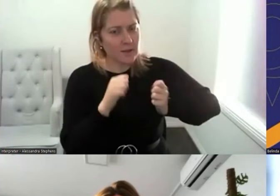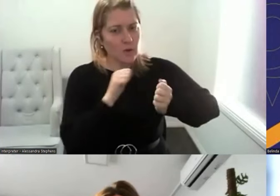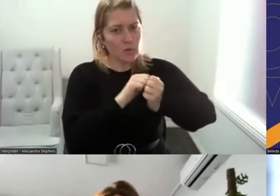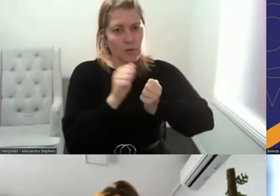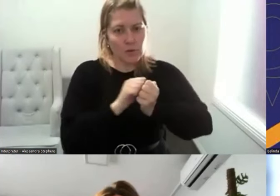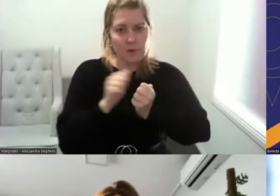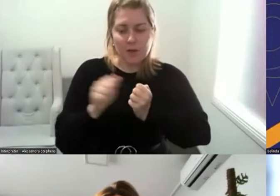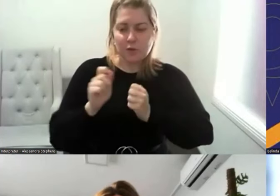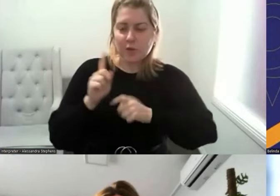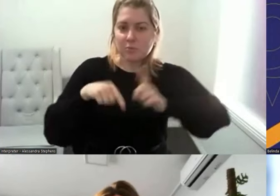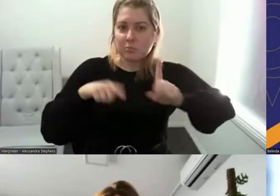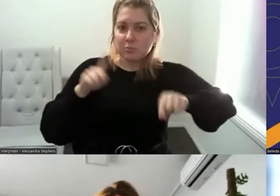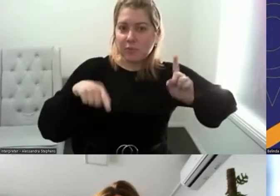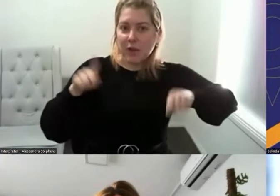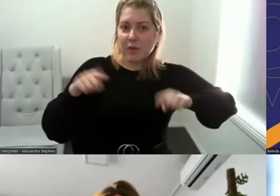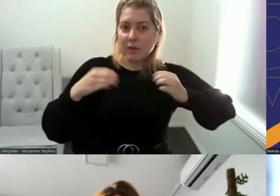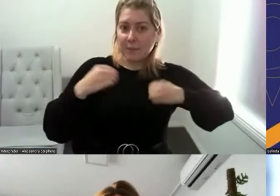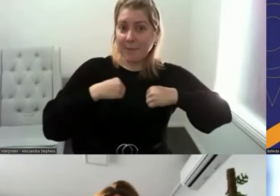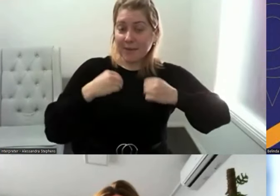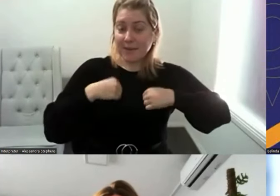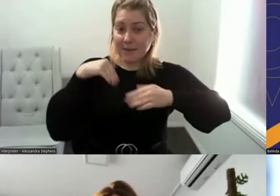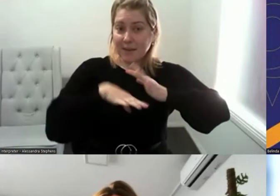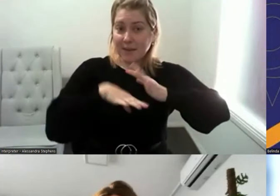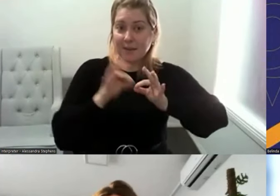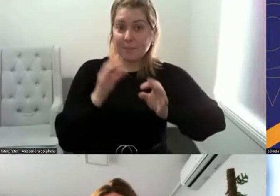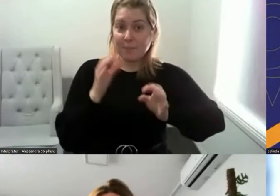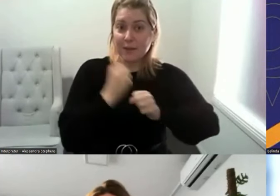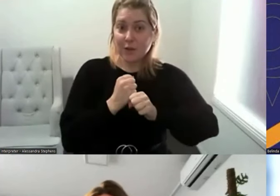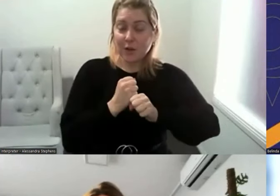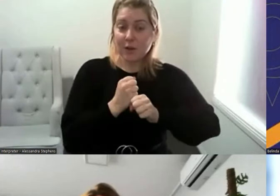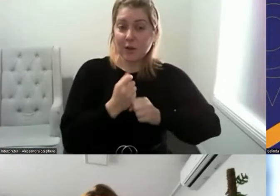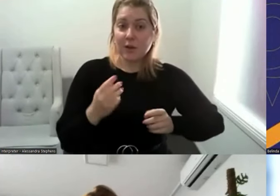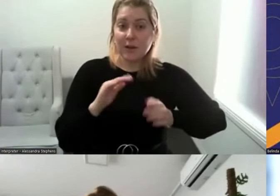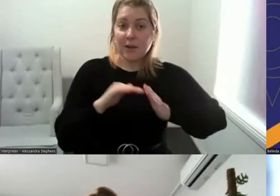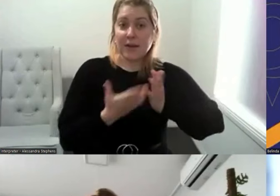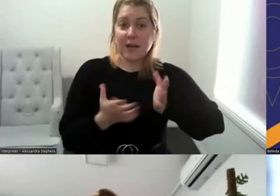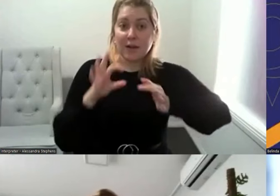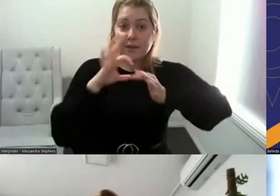Bendigo and attained fellowship at the Royal Australian College of General Practitioners.